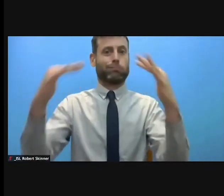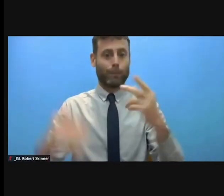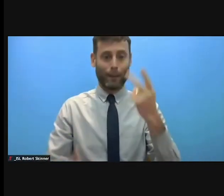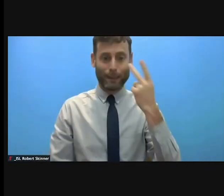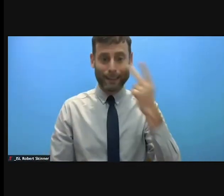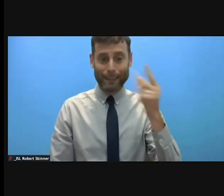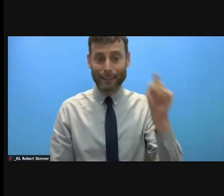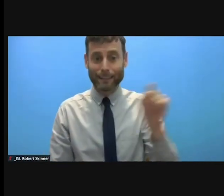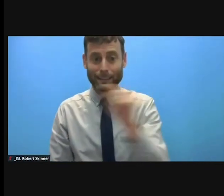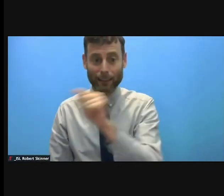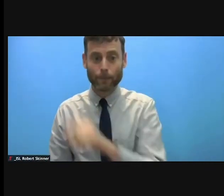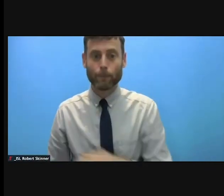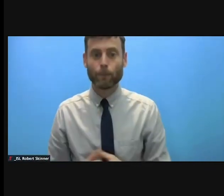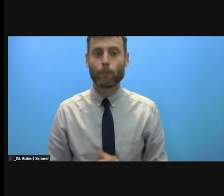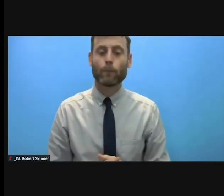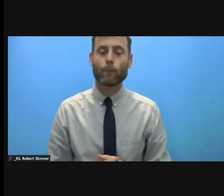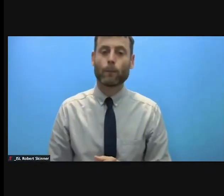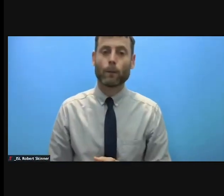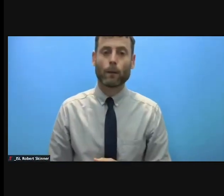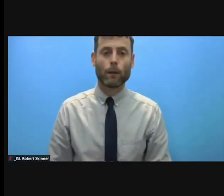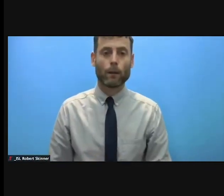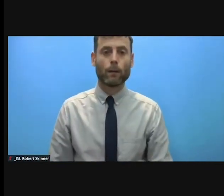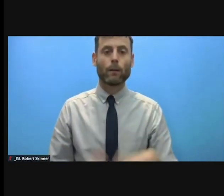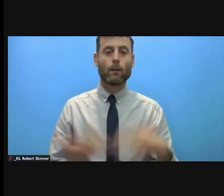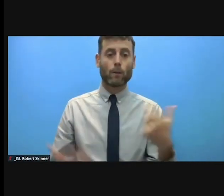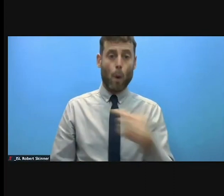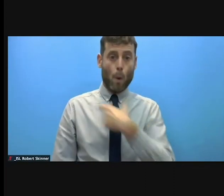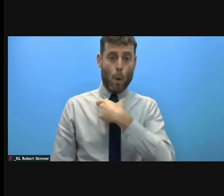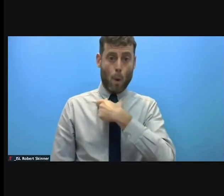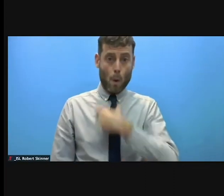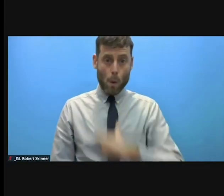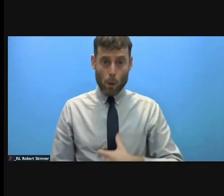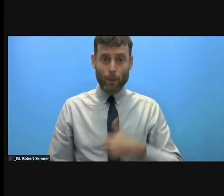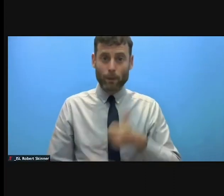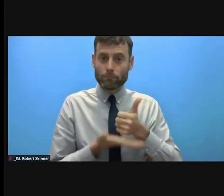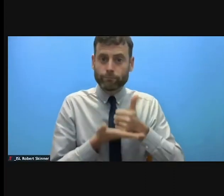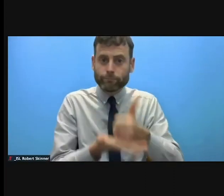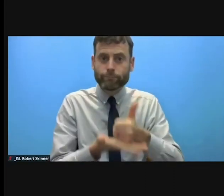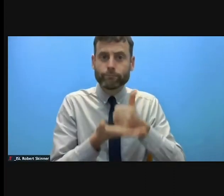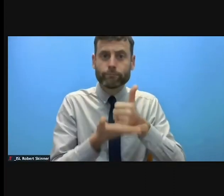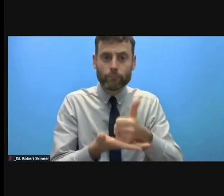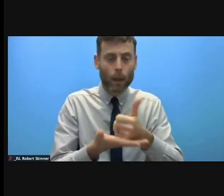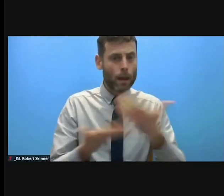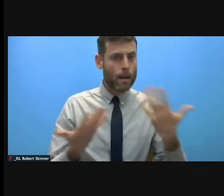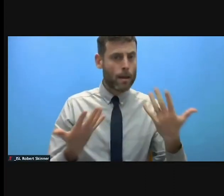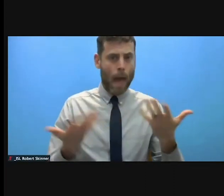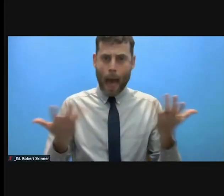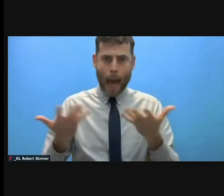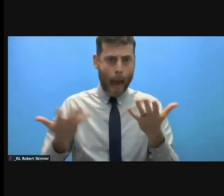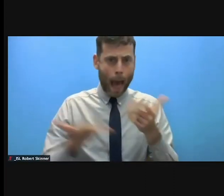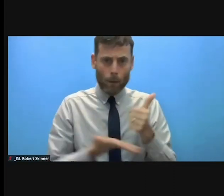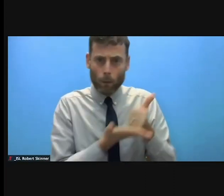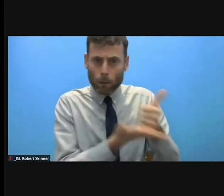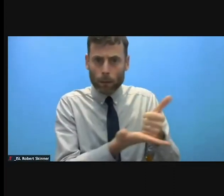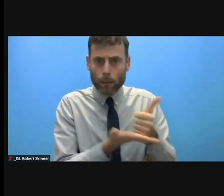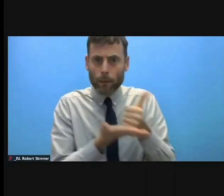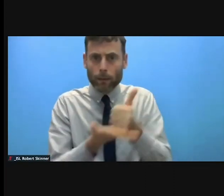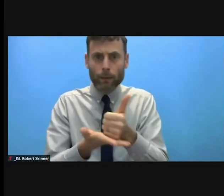same time humanitarian access got increasingly restricted because of security threats, because